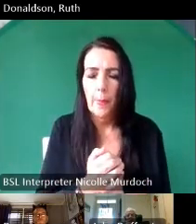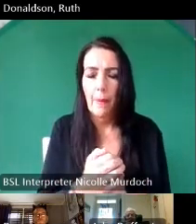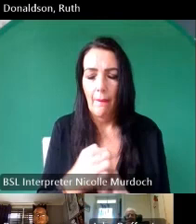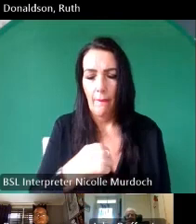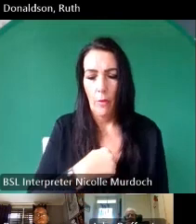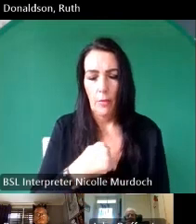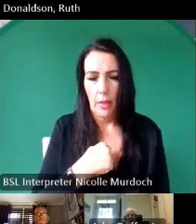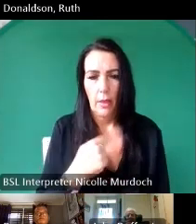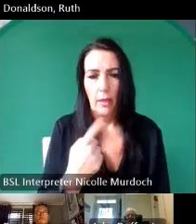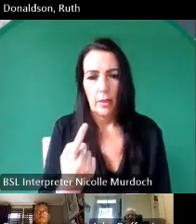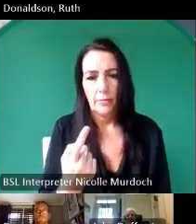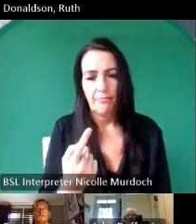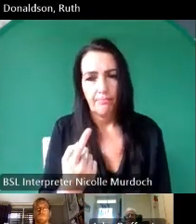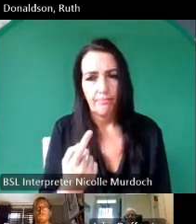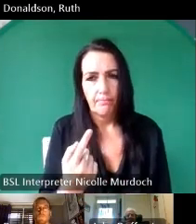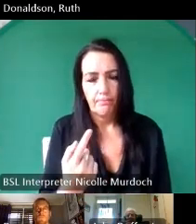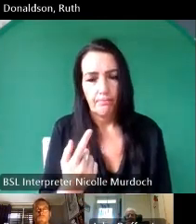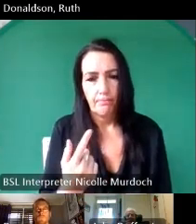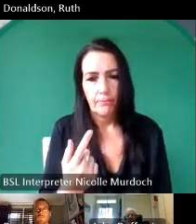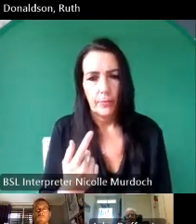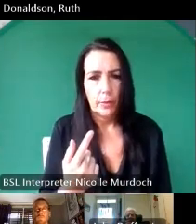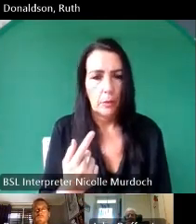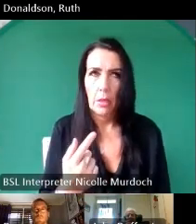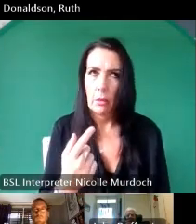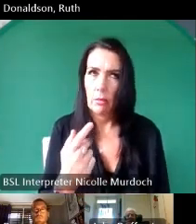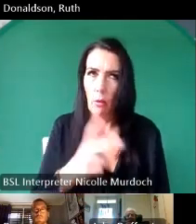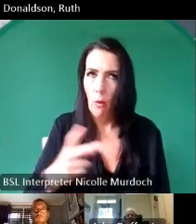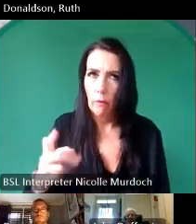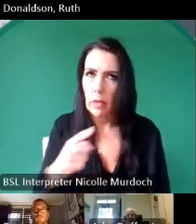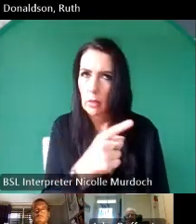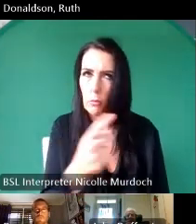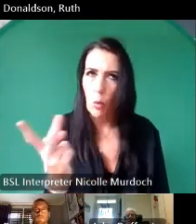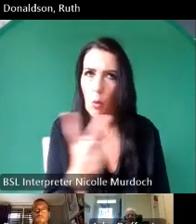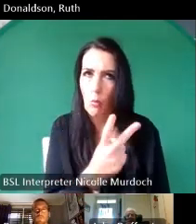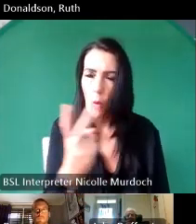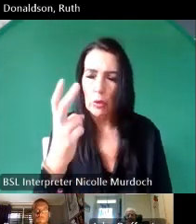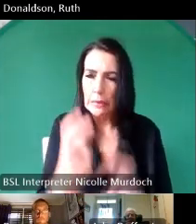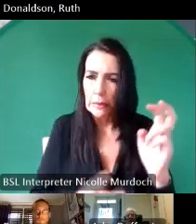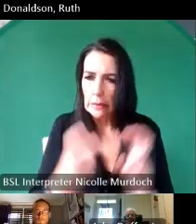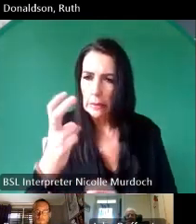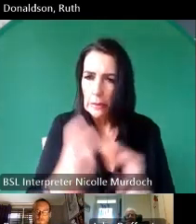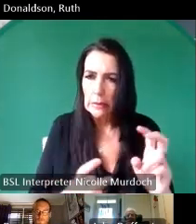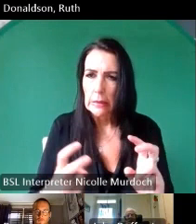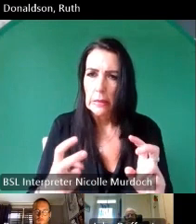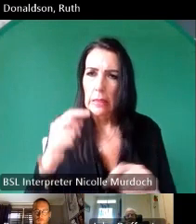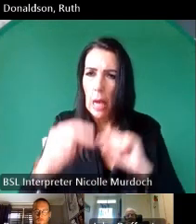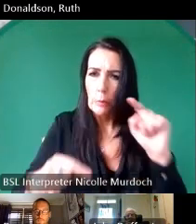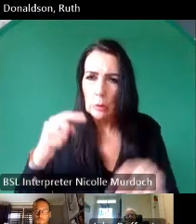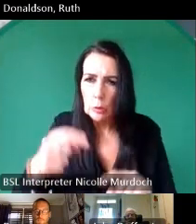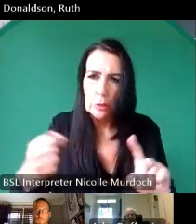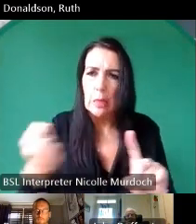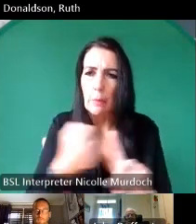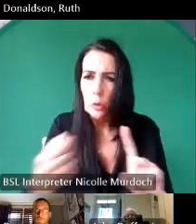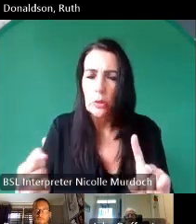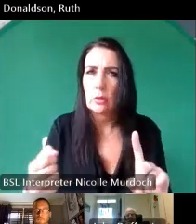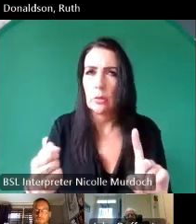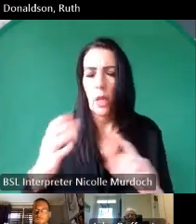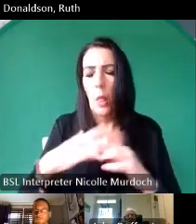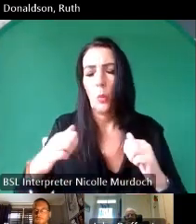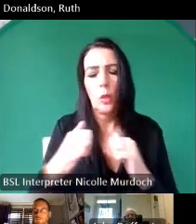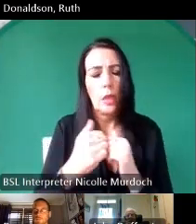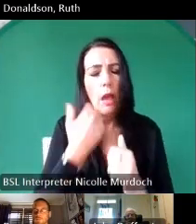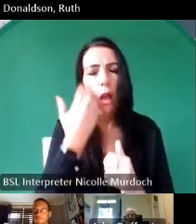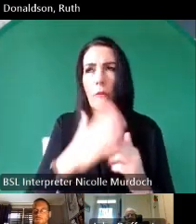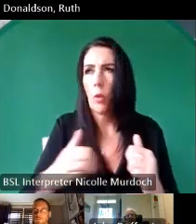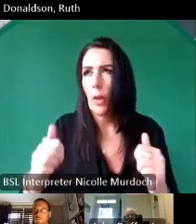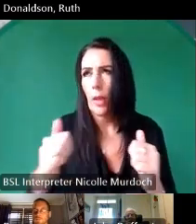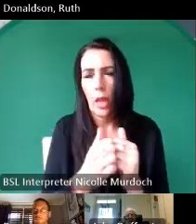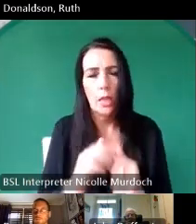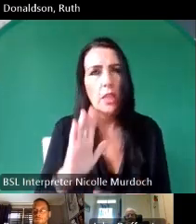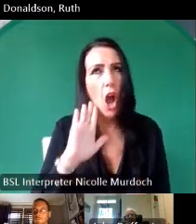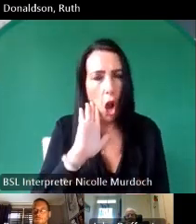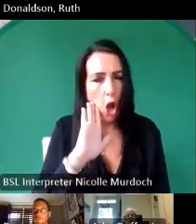to all types of abuse at the weekends in this uh this is the very beginning of Margaret's